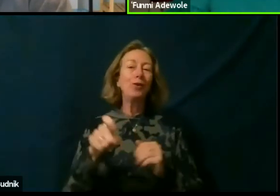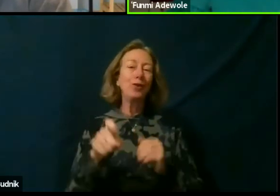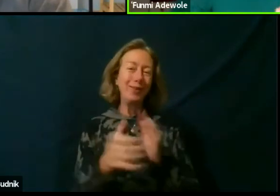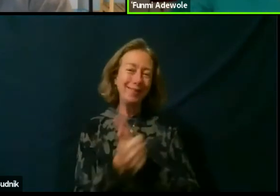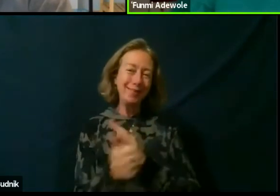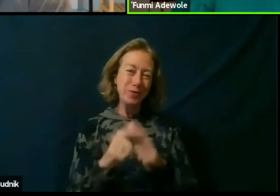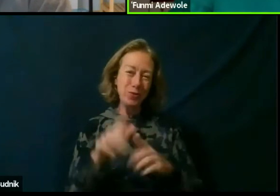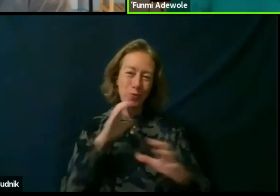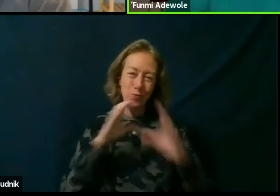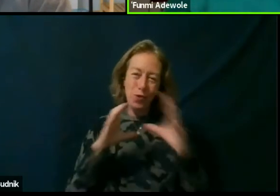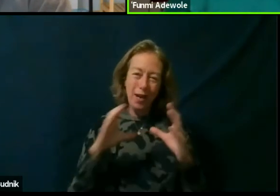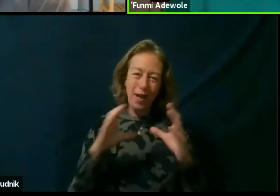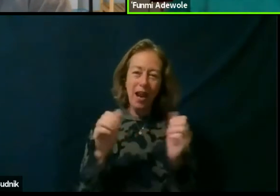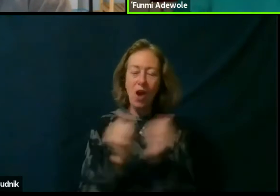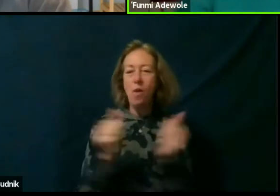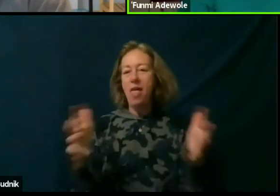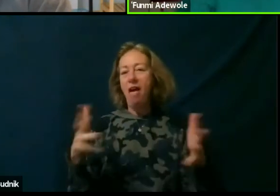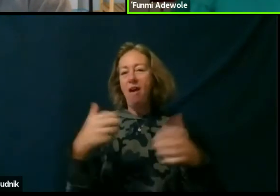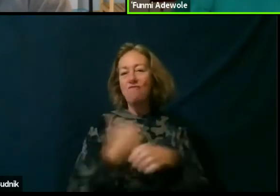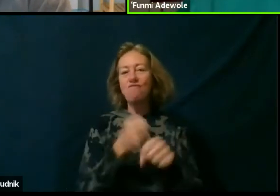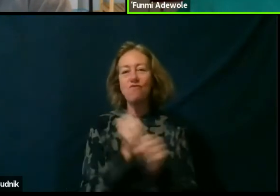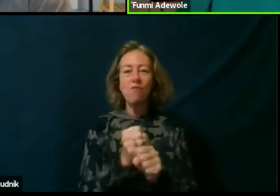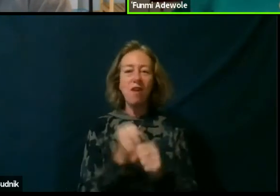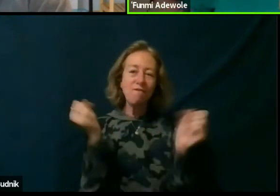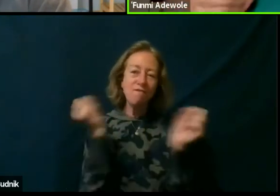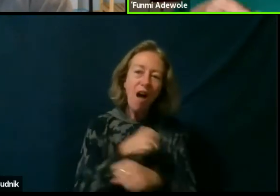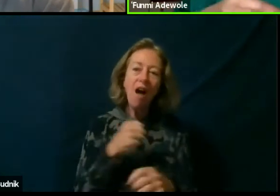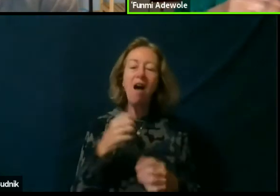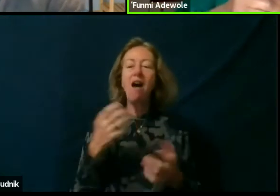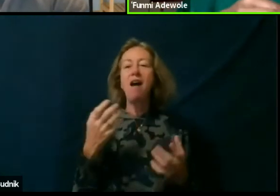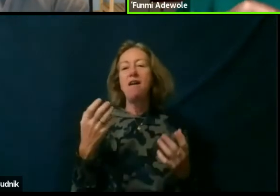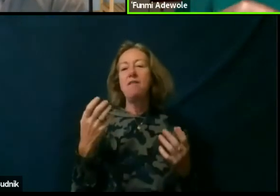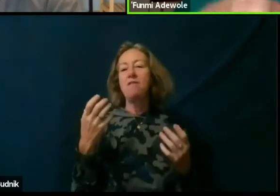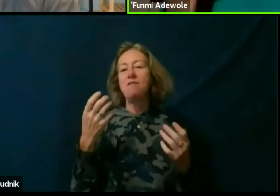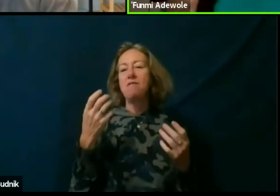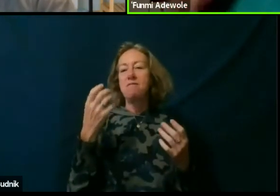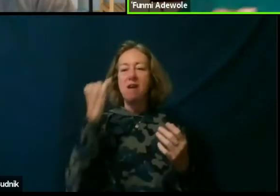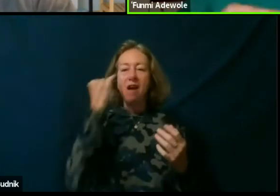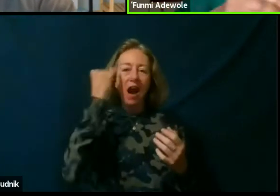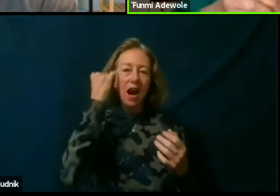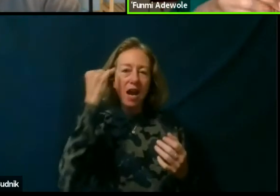without creating a fight, the idea of being an outside eye,